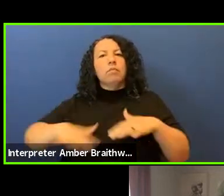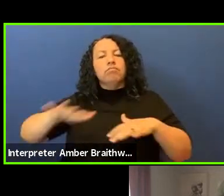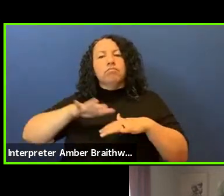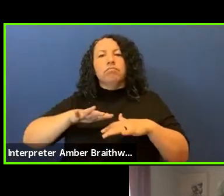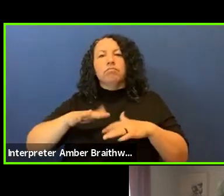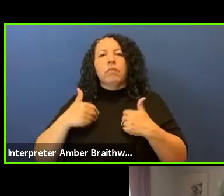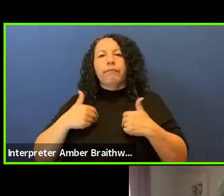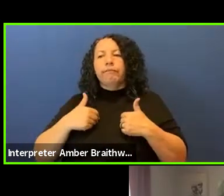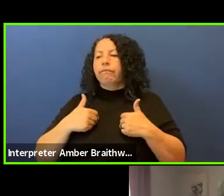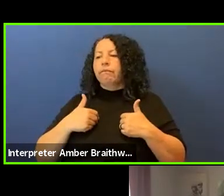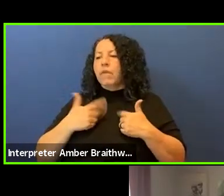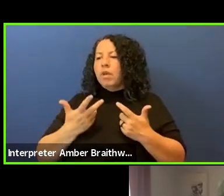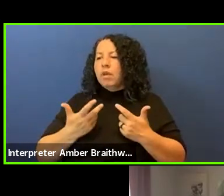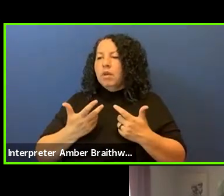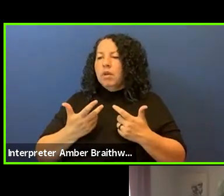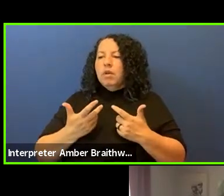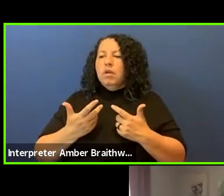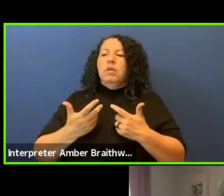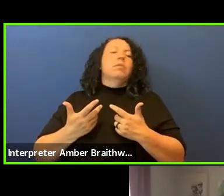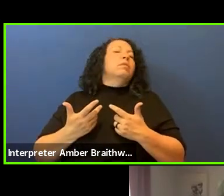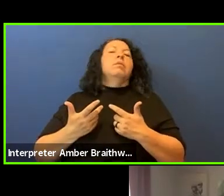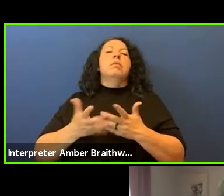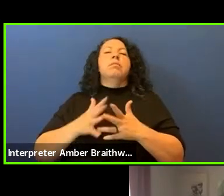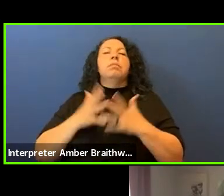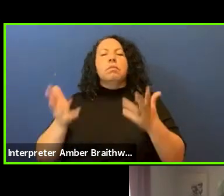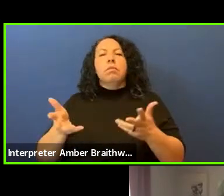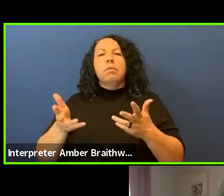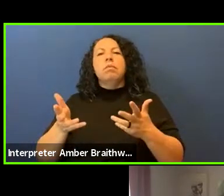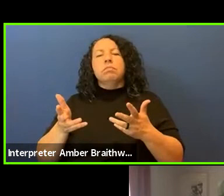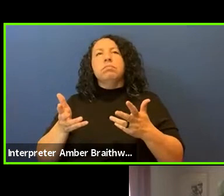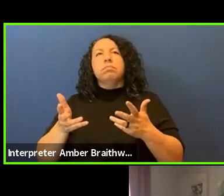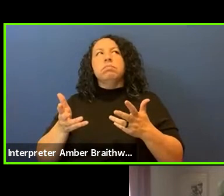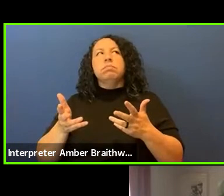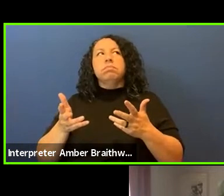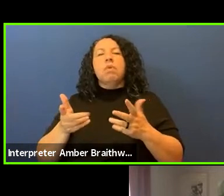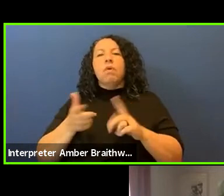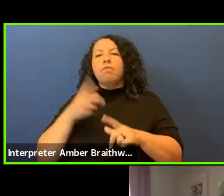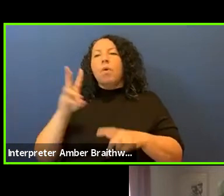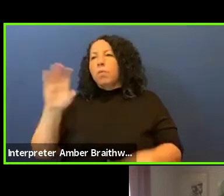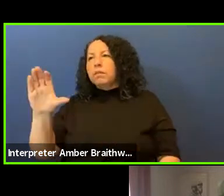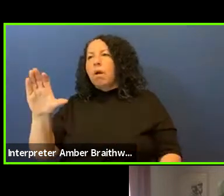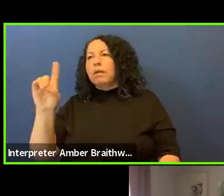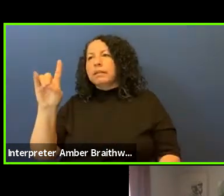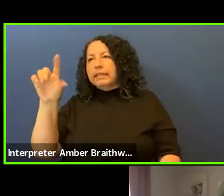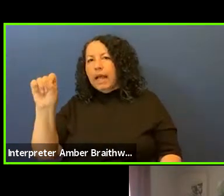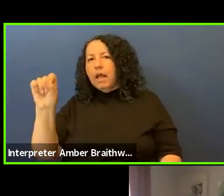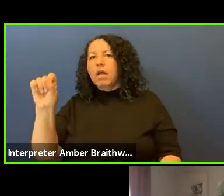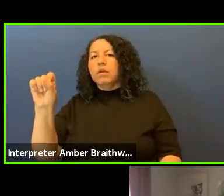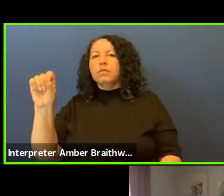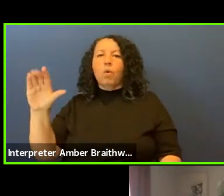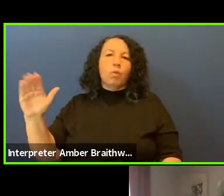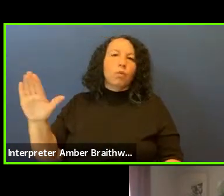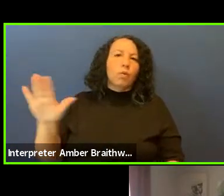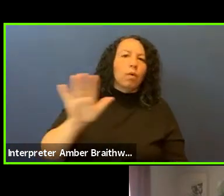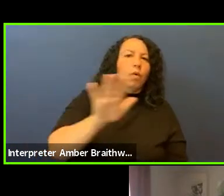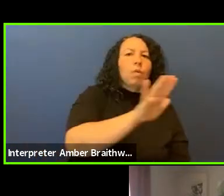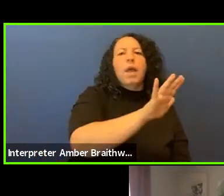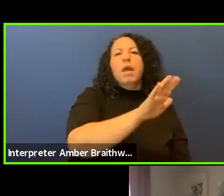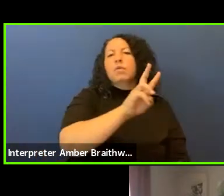are much - you know, from Wisconsin Dells to Wyoming, or to the Rockies